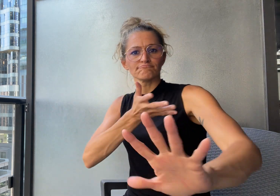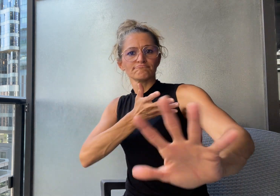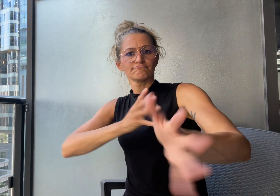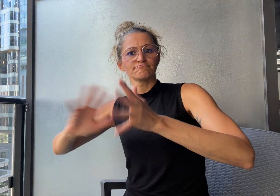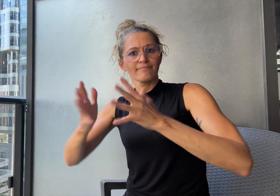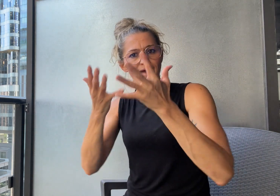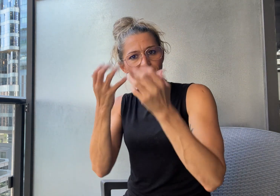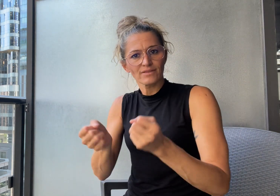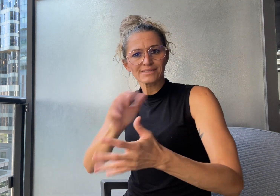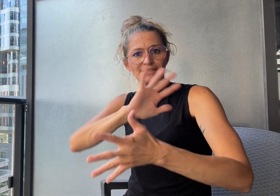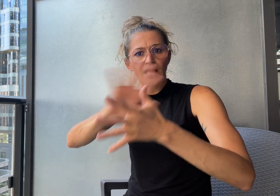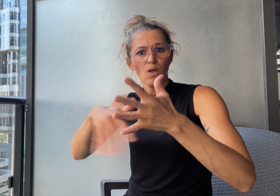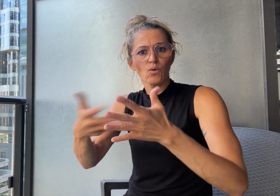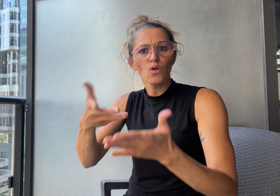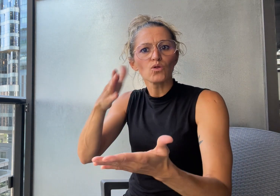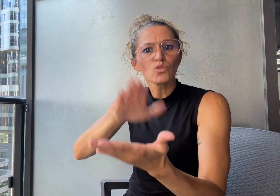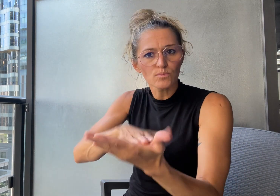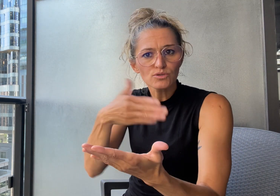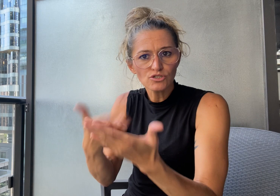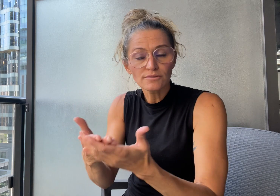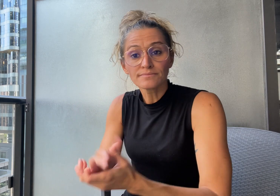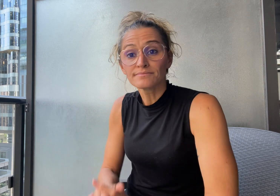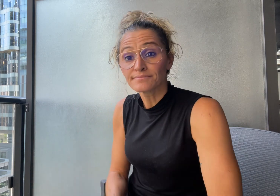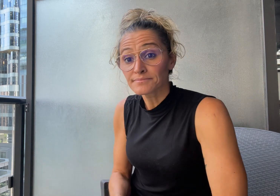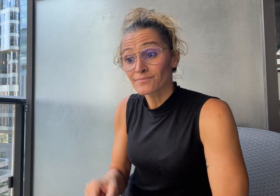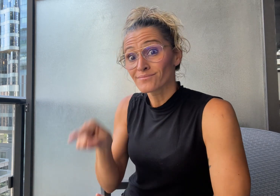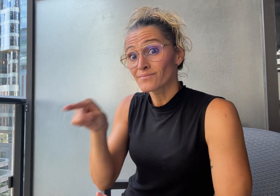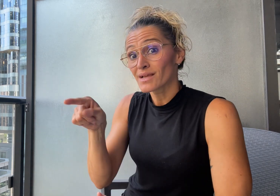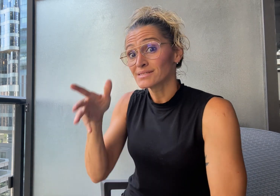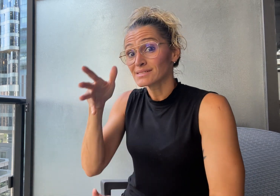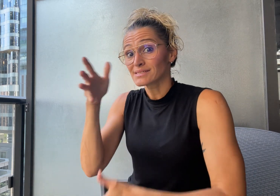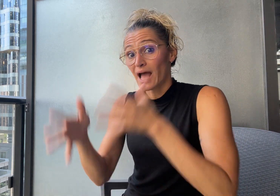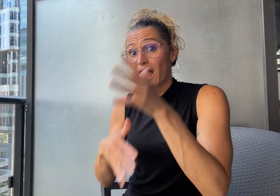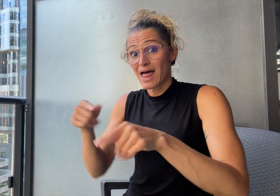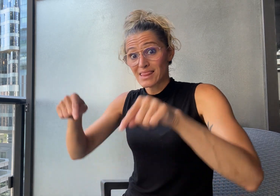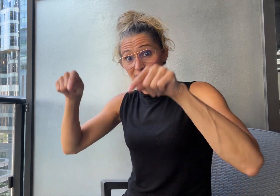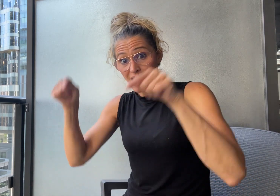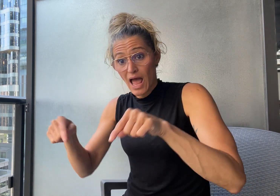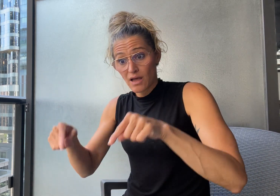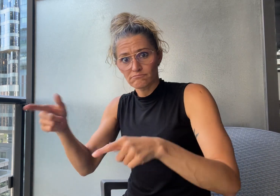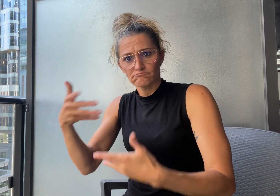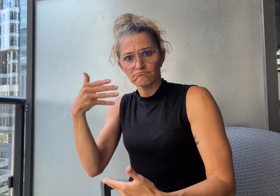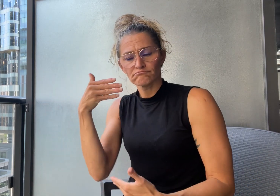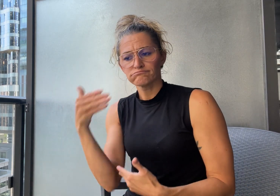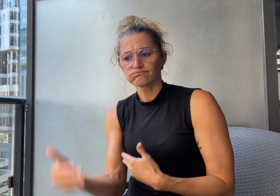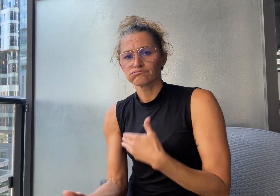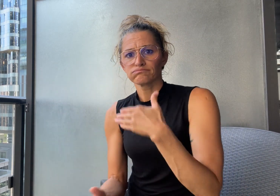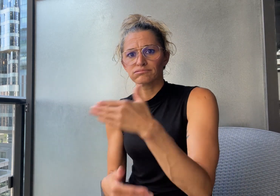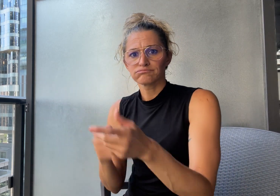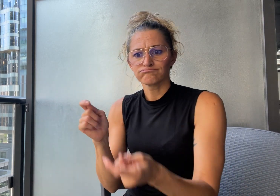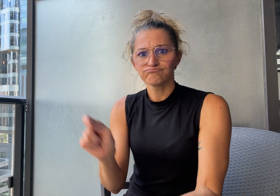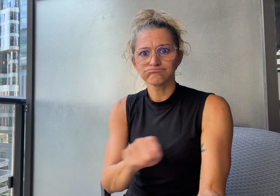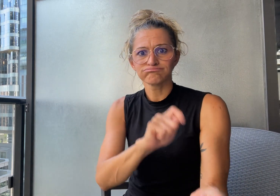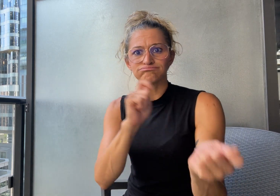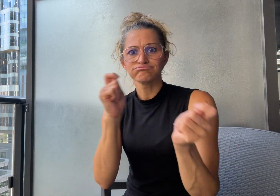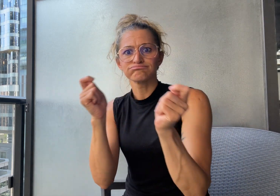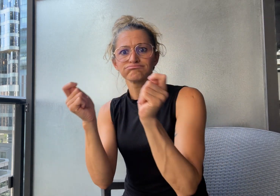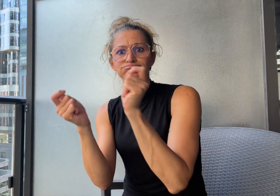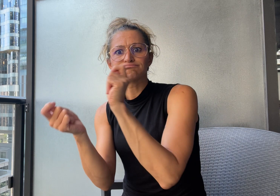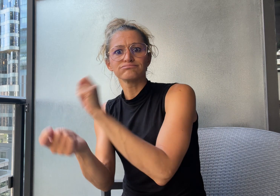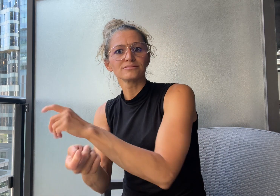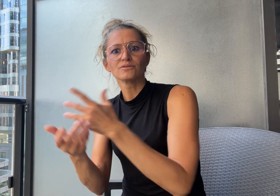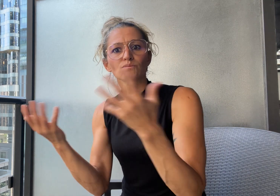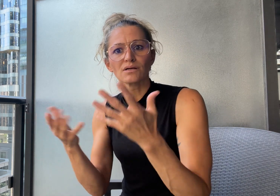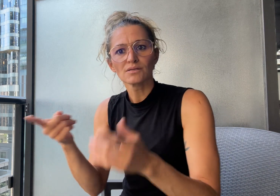Sign Now has now evolved to become an app connecting Deaf